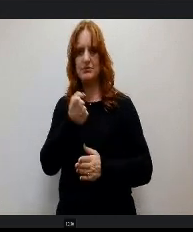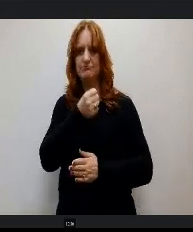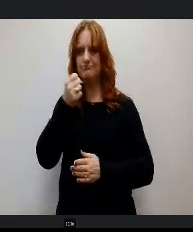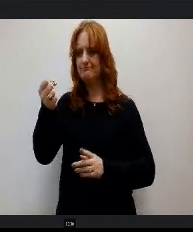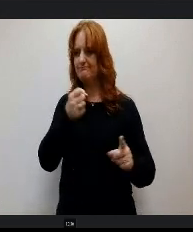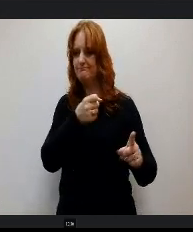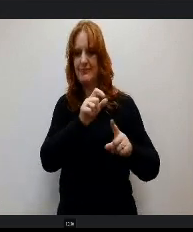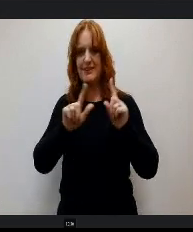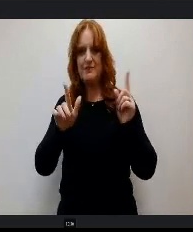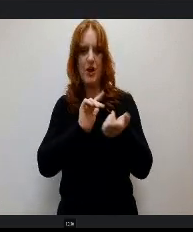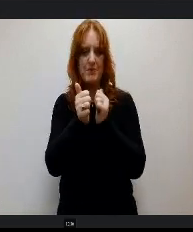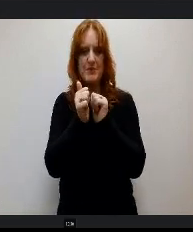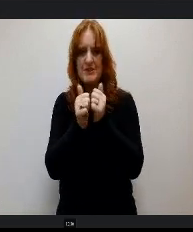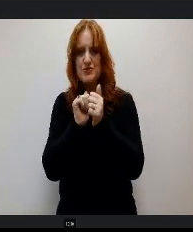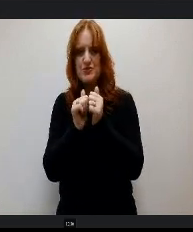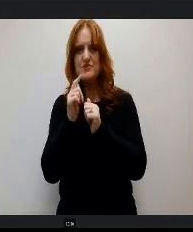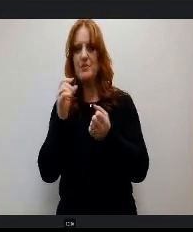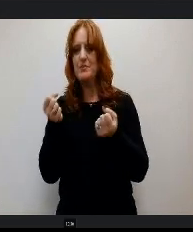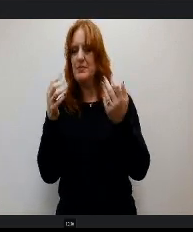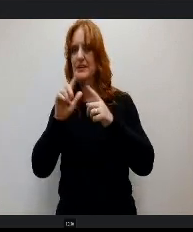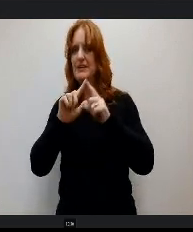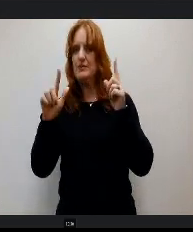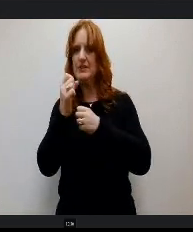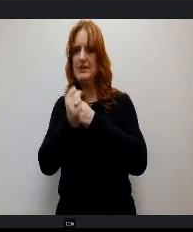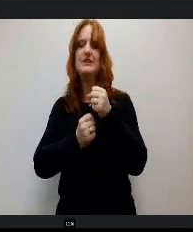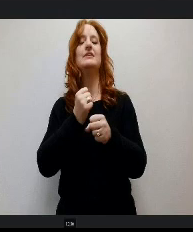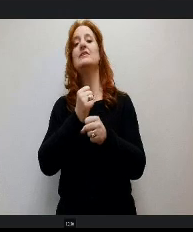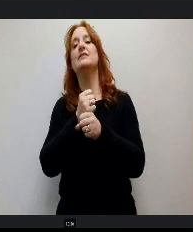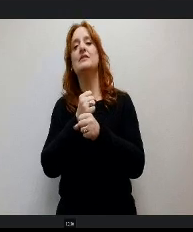competitions over the years and away